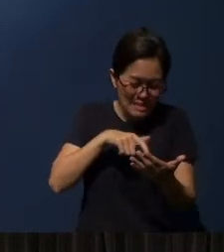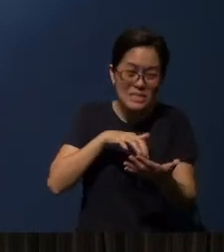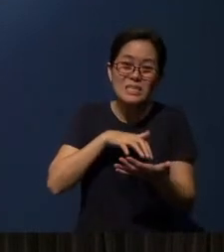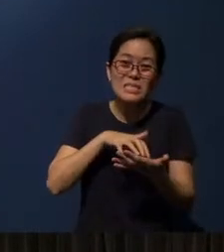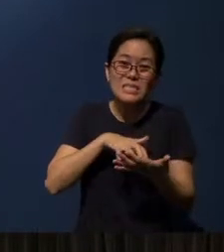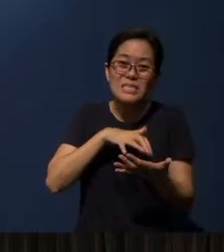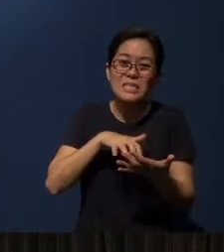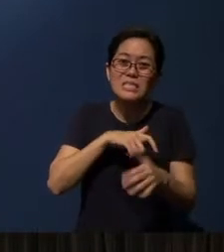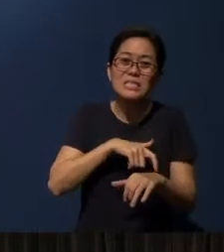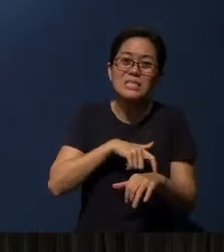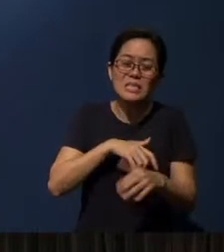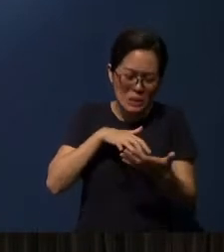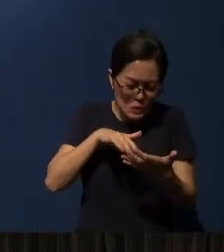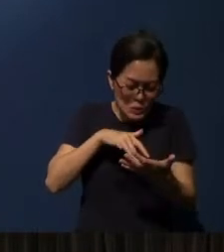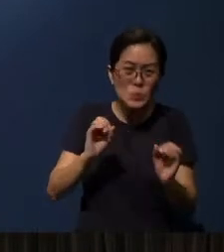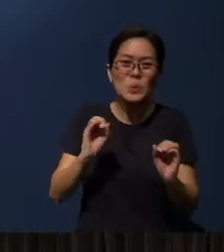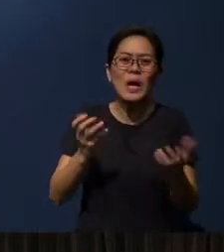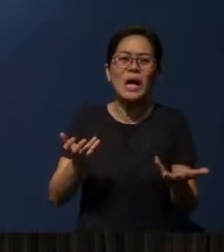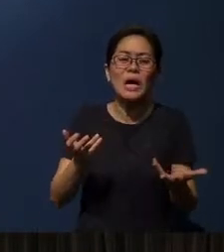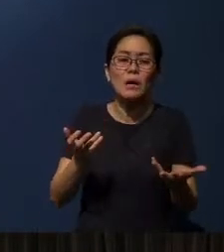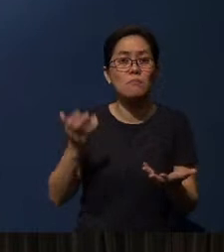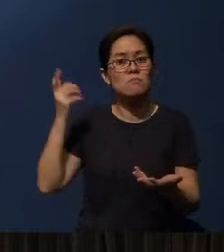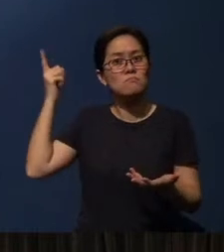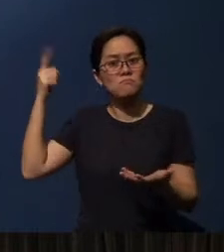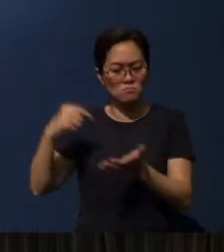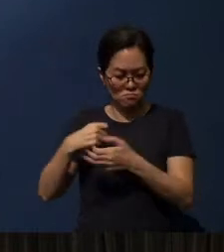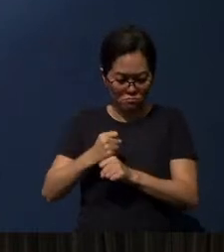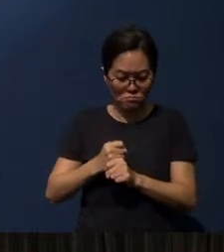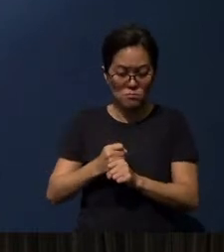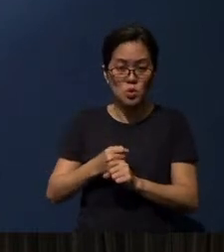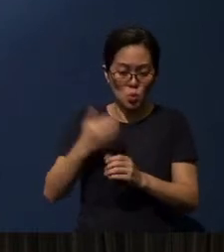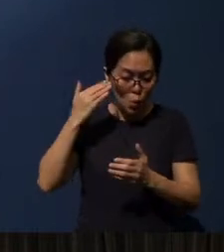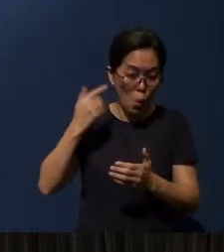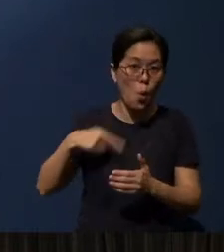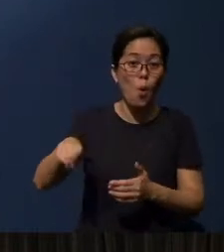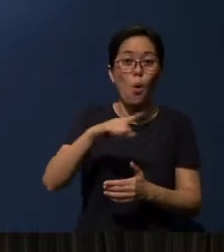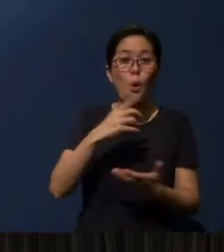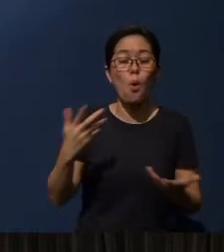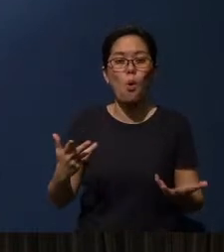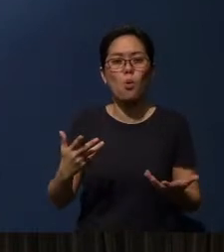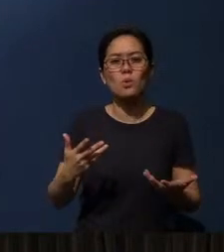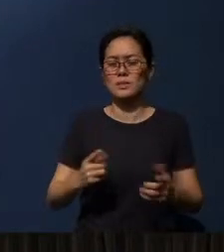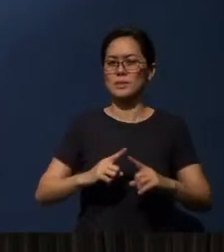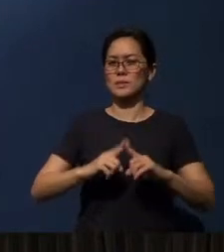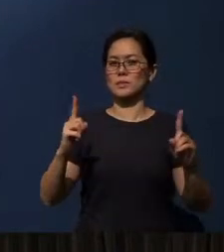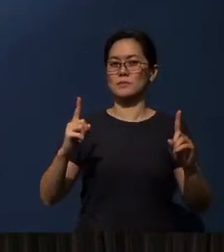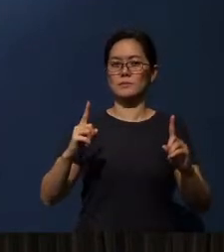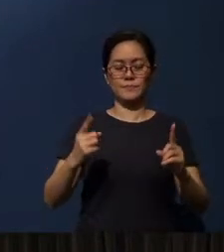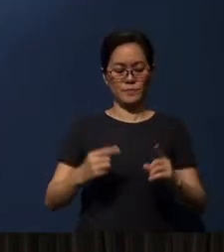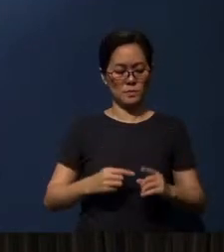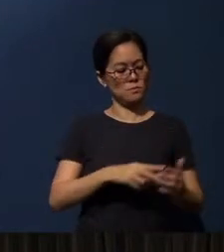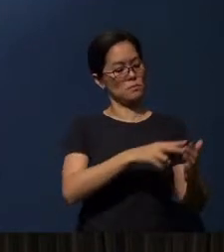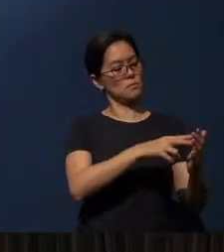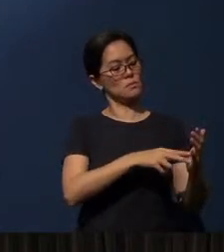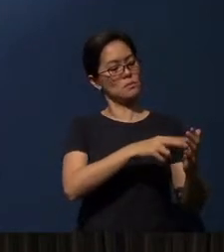very book that God has made Himself known to all of us? You see, there's a difference between reading and studying.